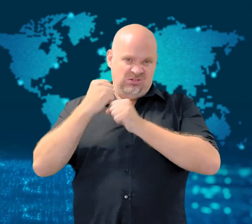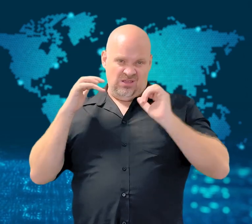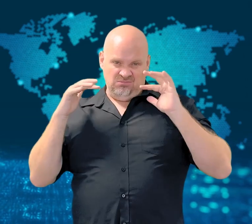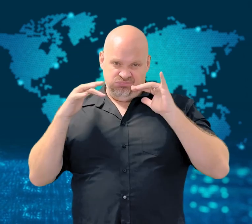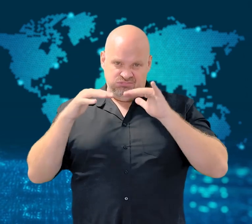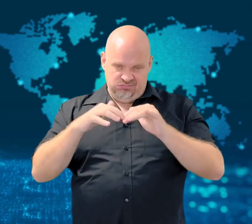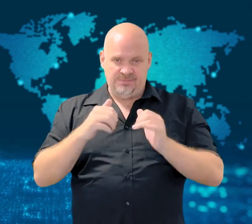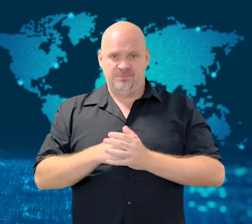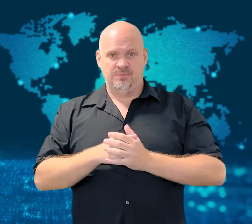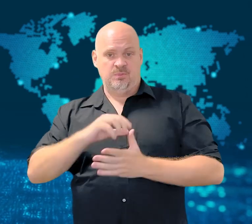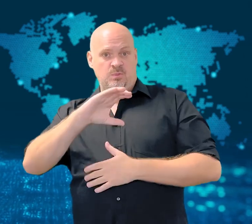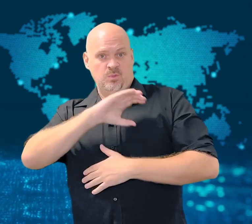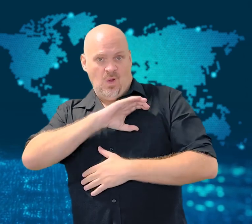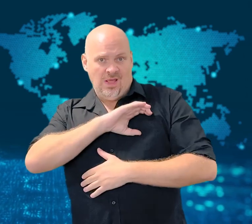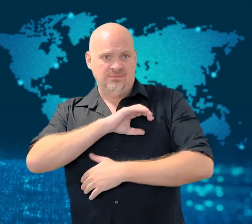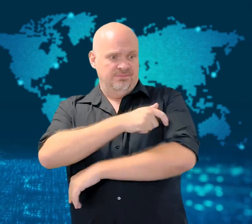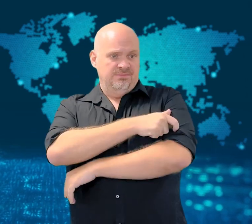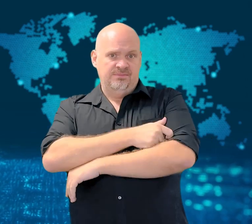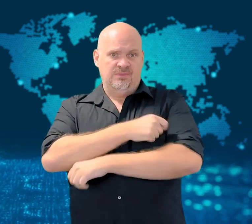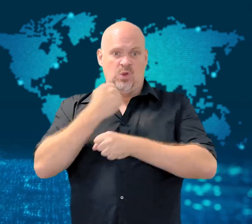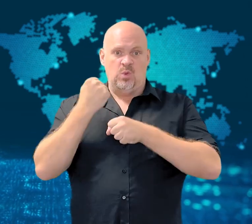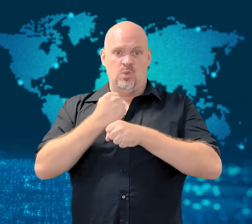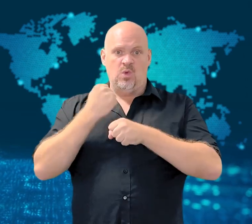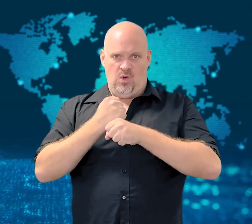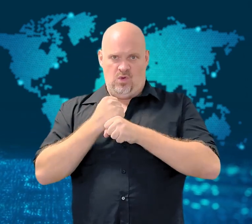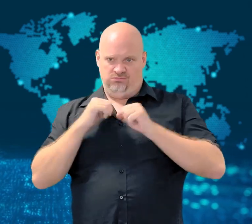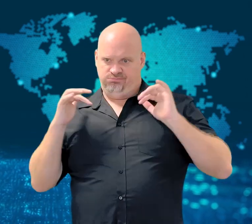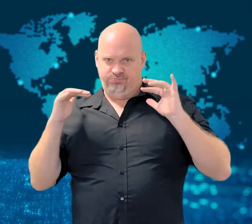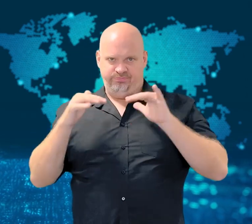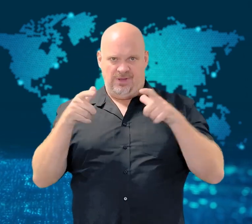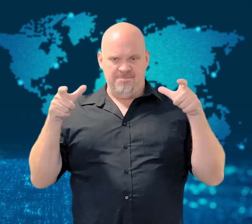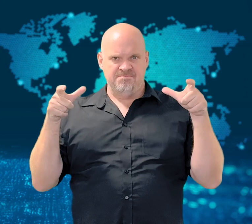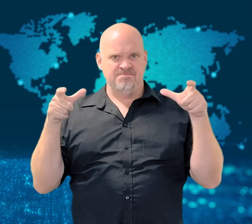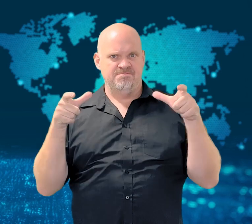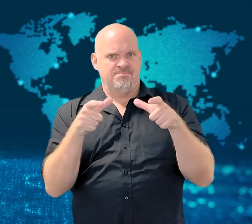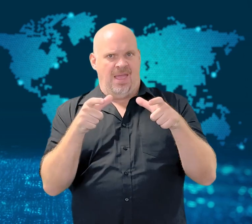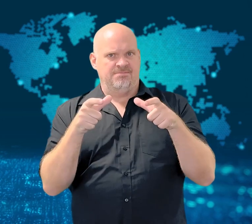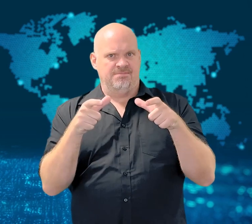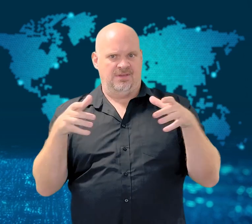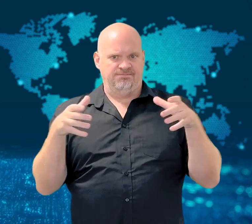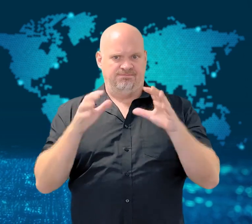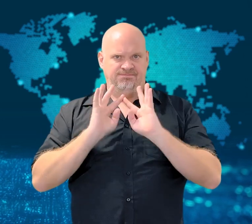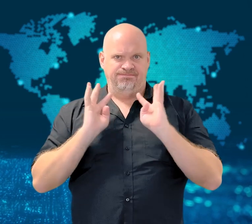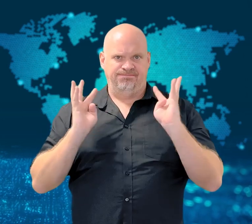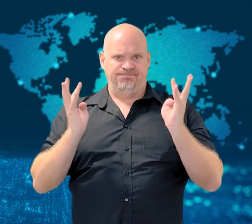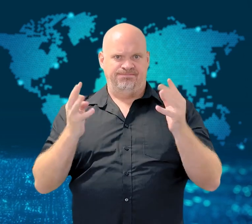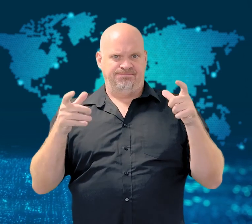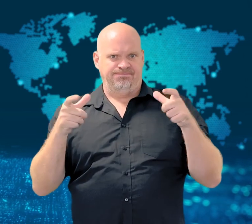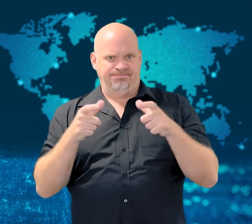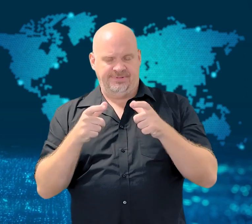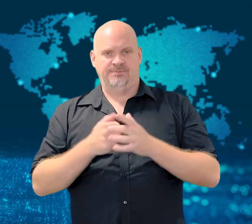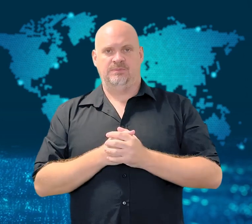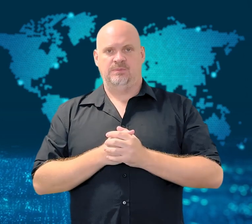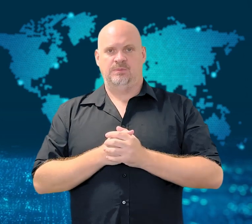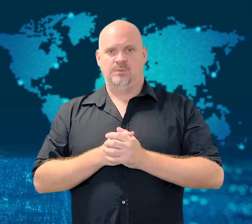detained students. They also held a rally inside the campus.